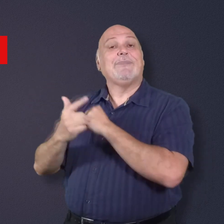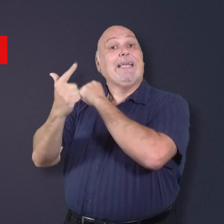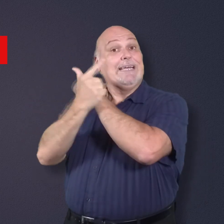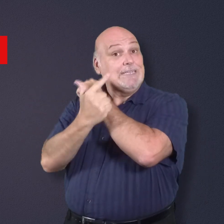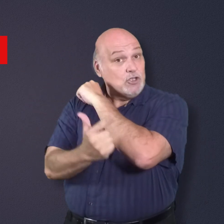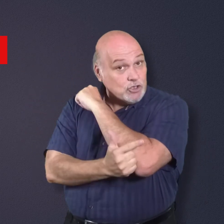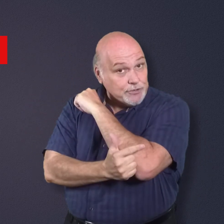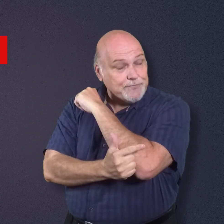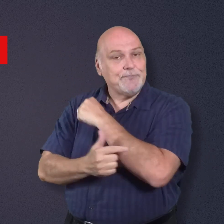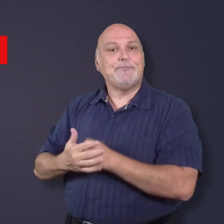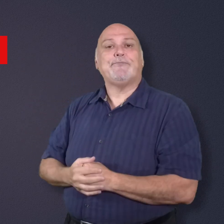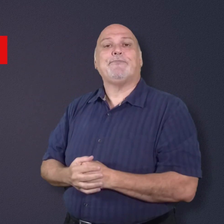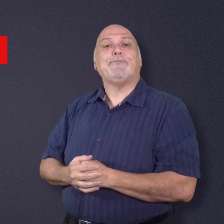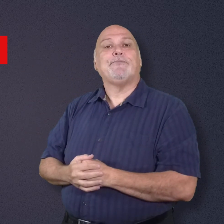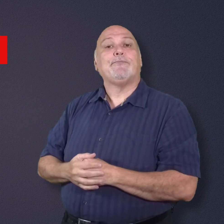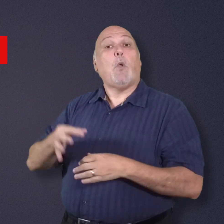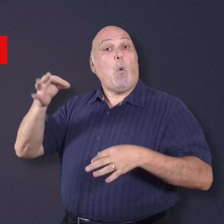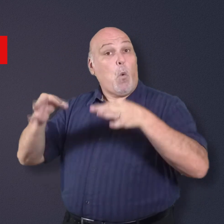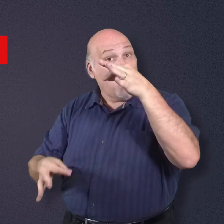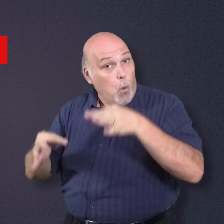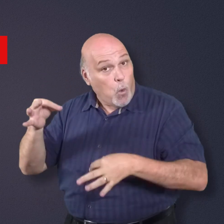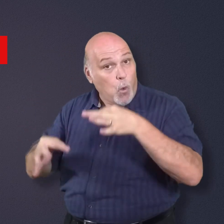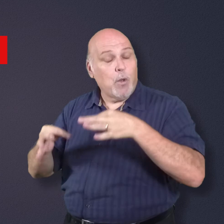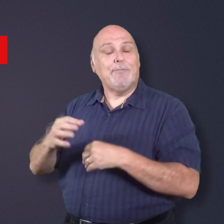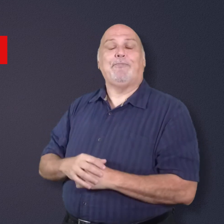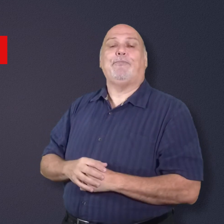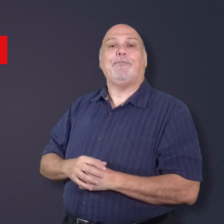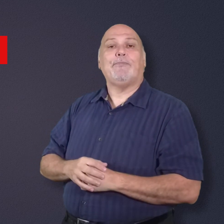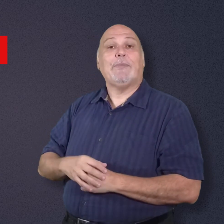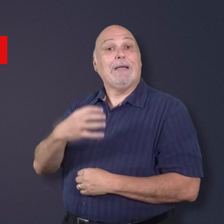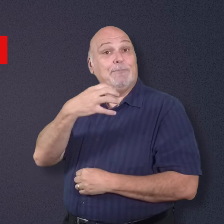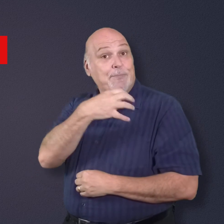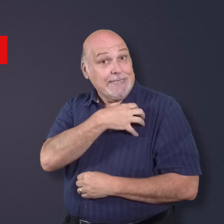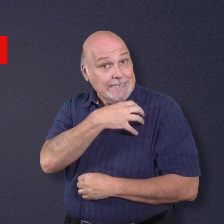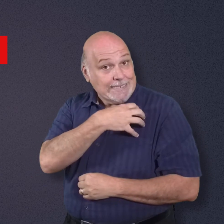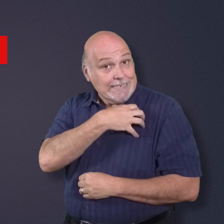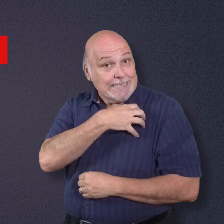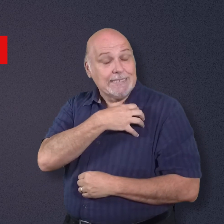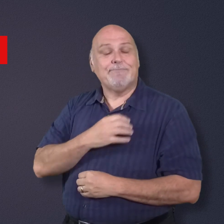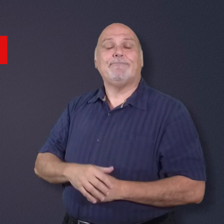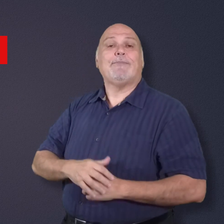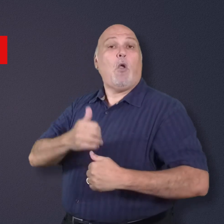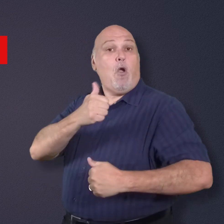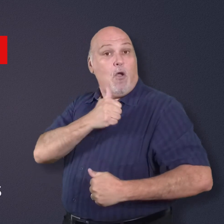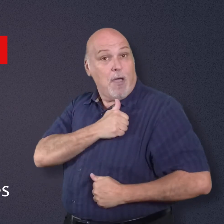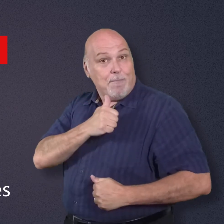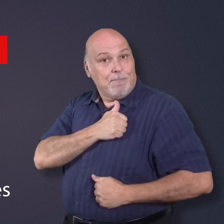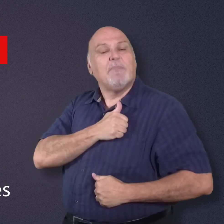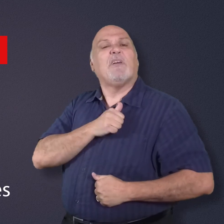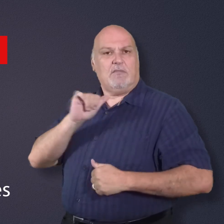the legislatures, the courts, police services, and the Canadian Forces.